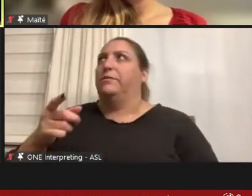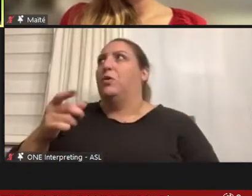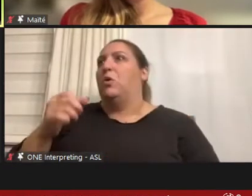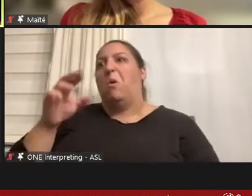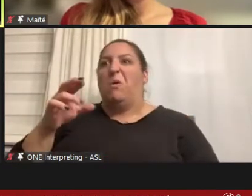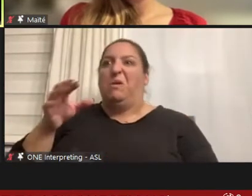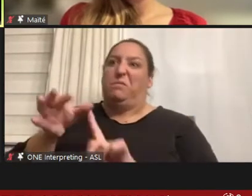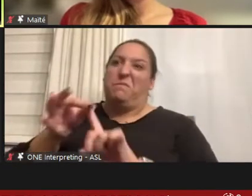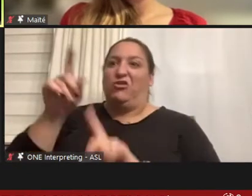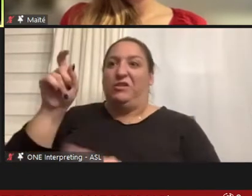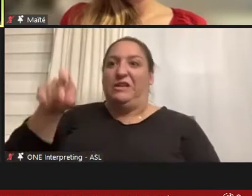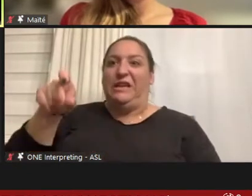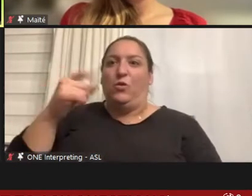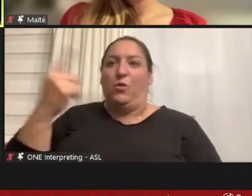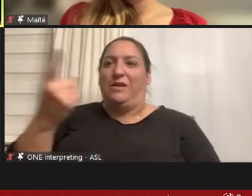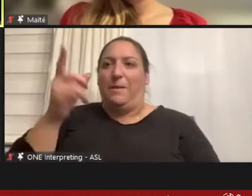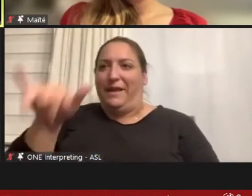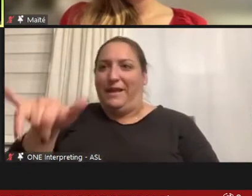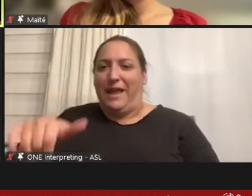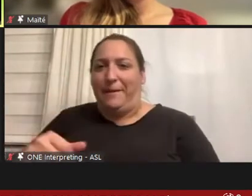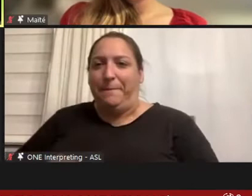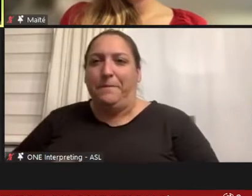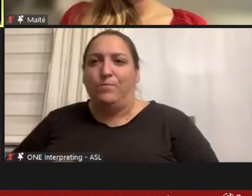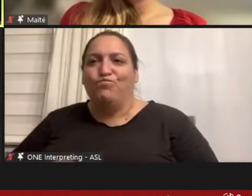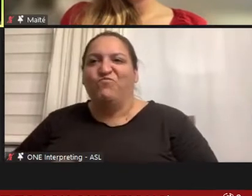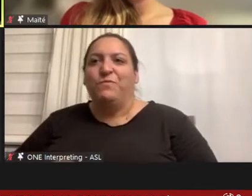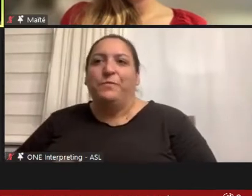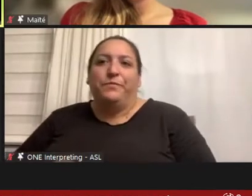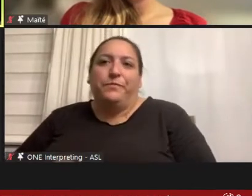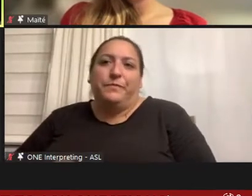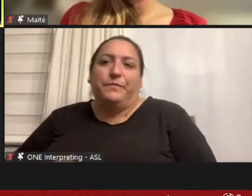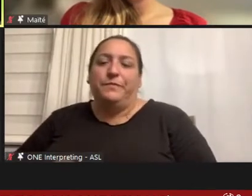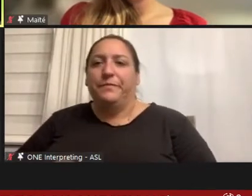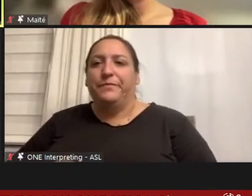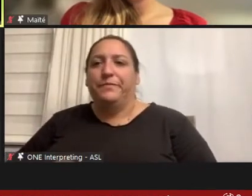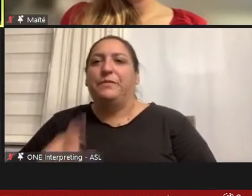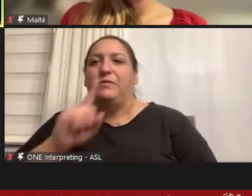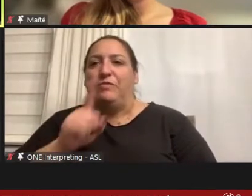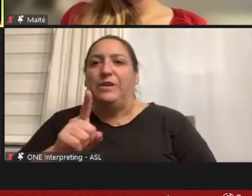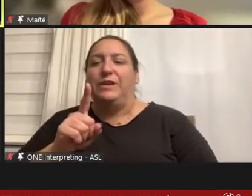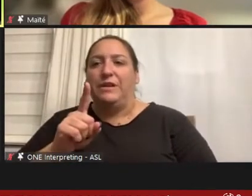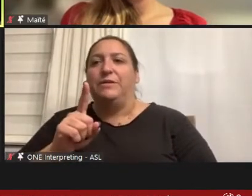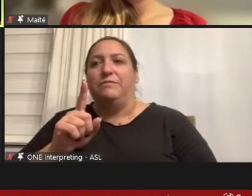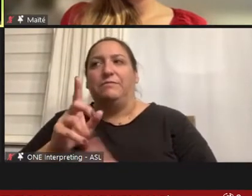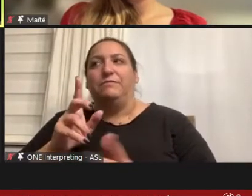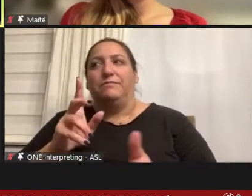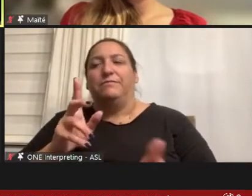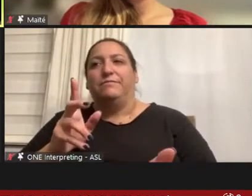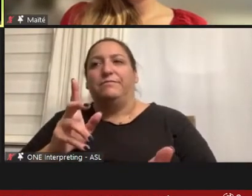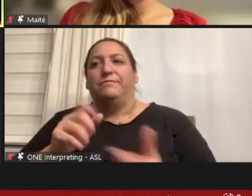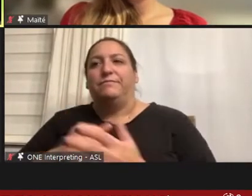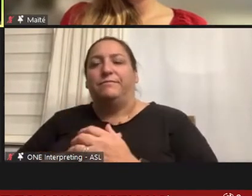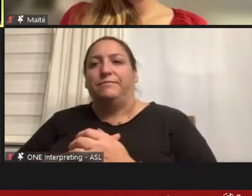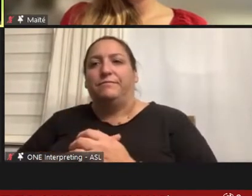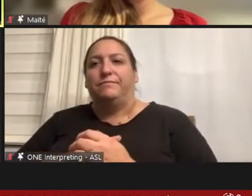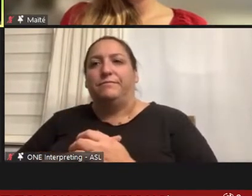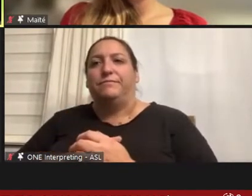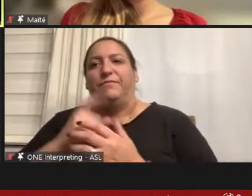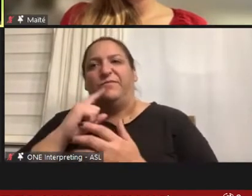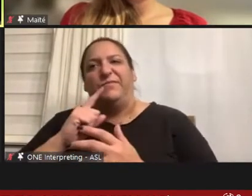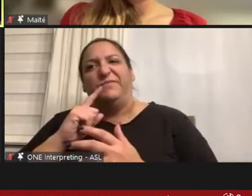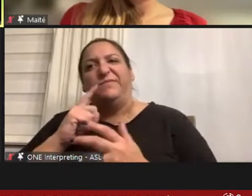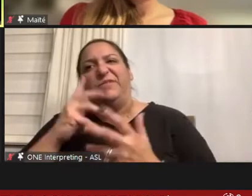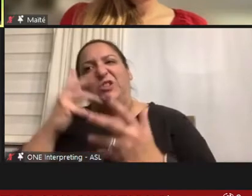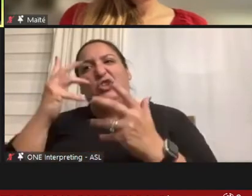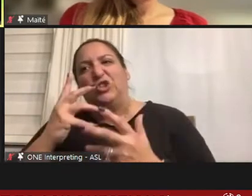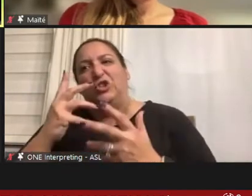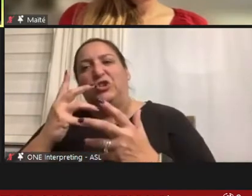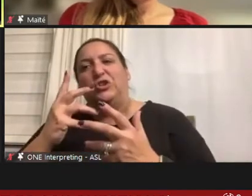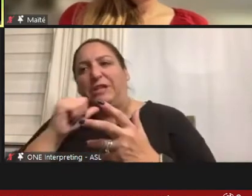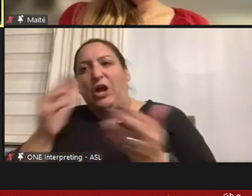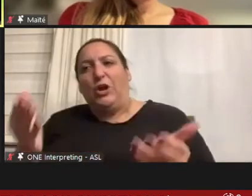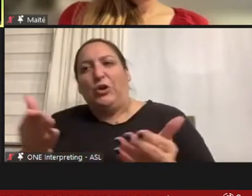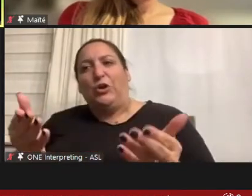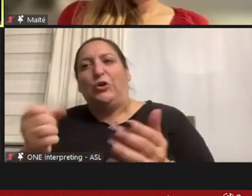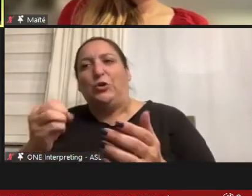or something like that. It's rightfully kind of discouraged, so if we're going to have a contest